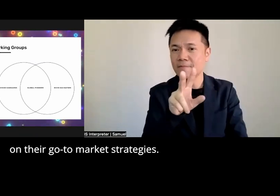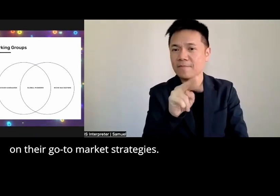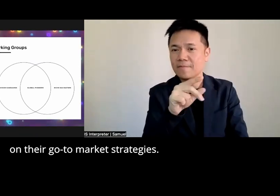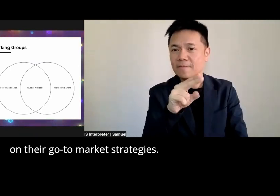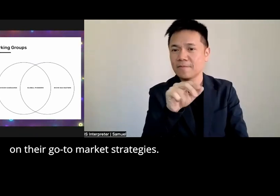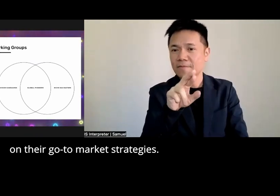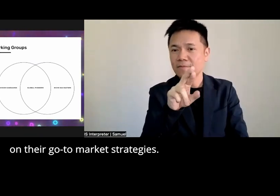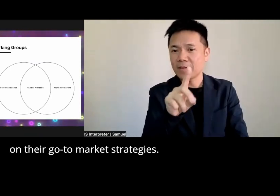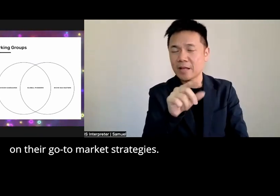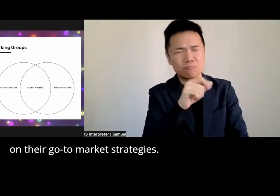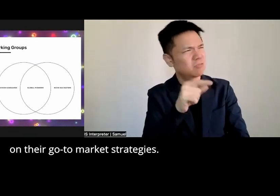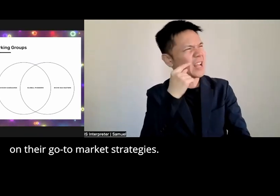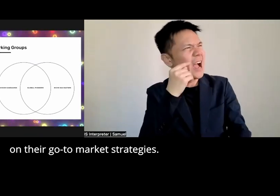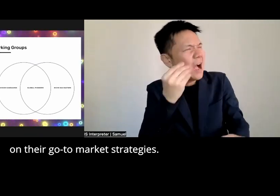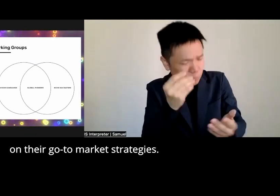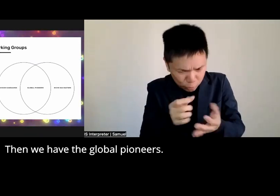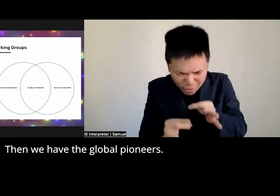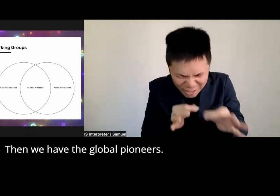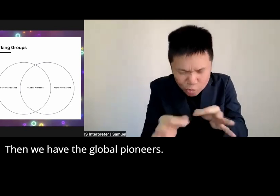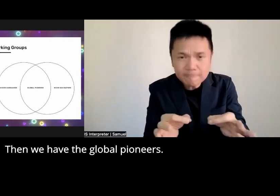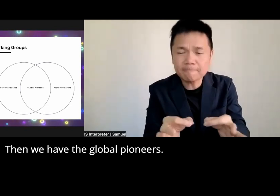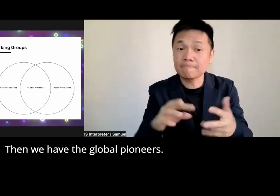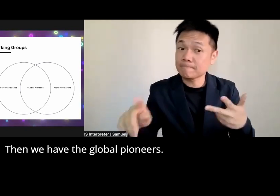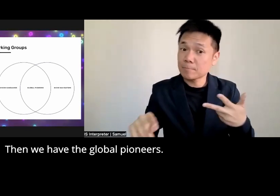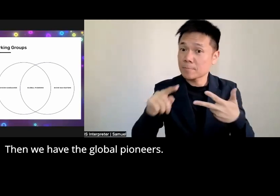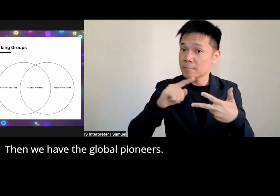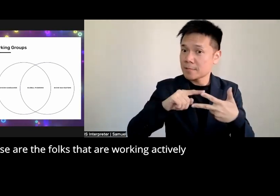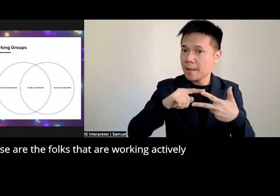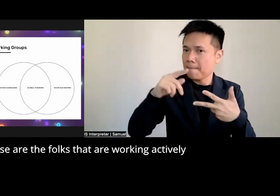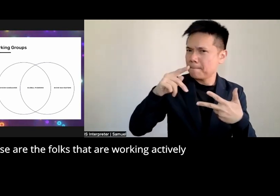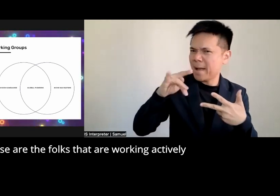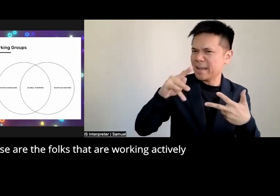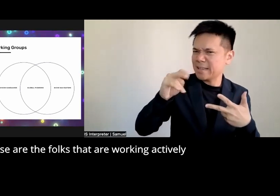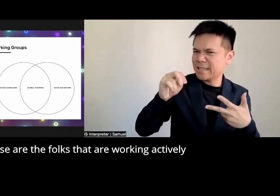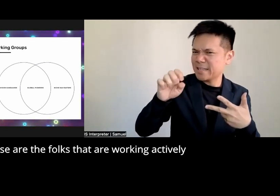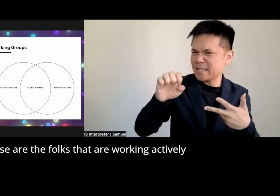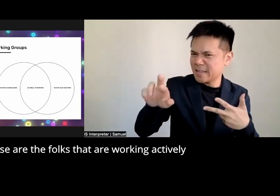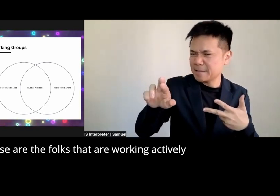go-to Market strategies then we have the global Pioneers these are the folks that are working